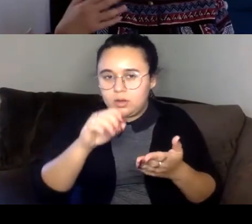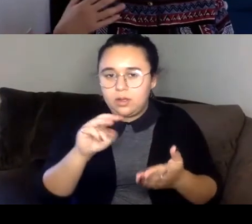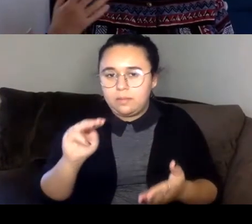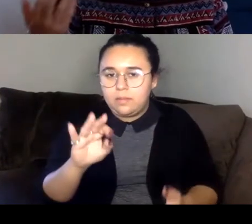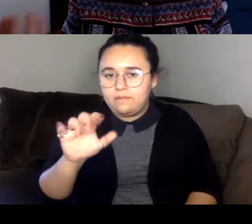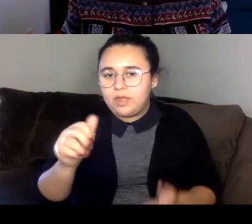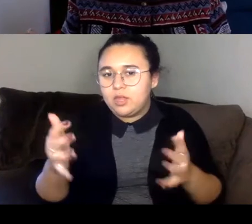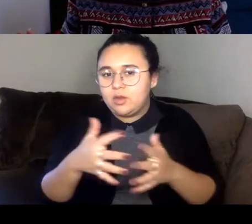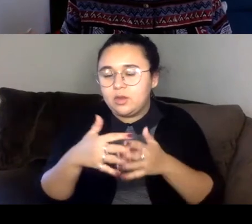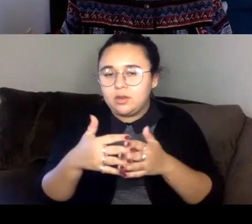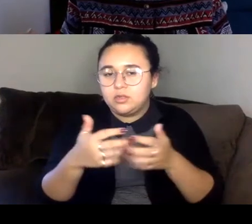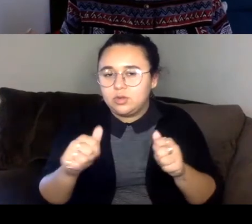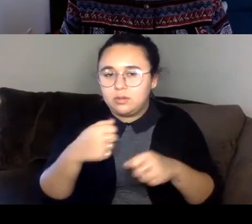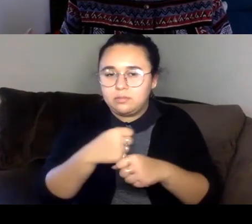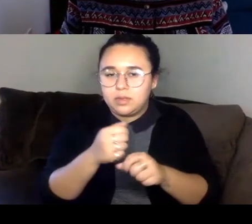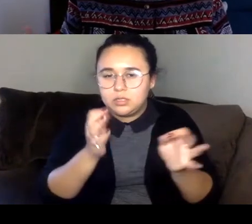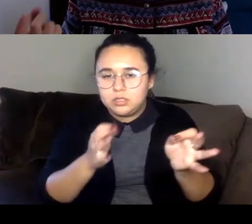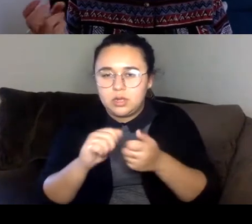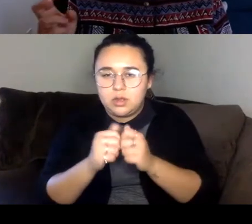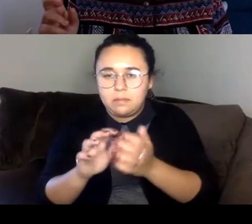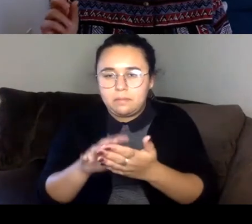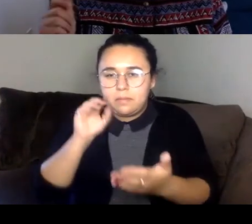to make some choices about how to mimic the banter.